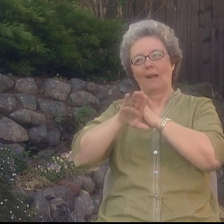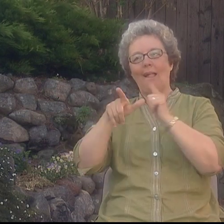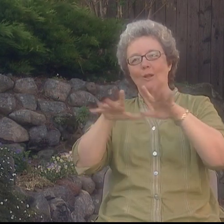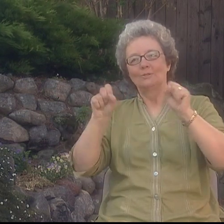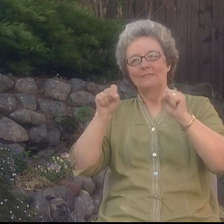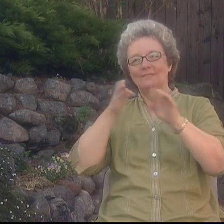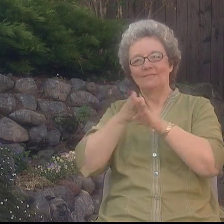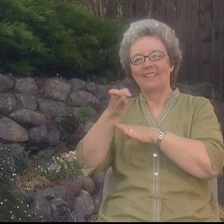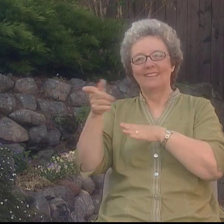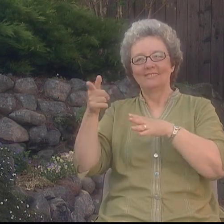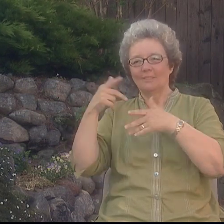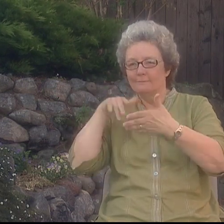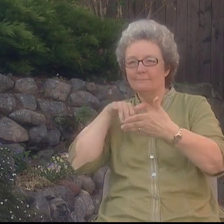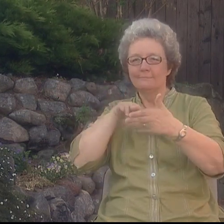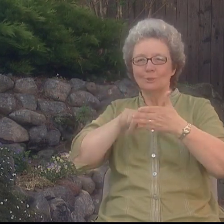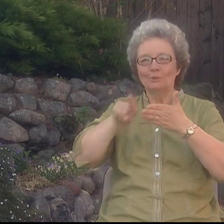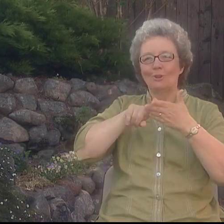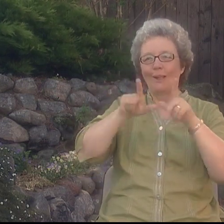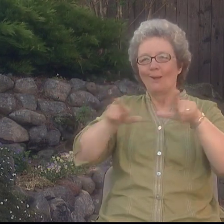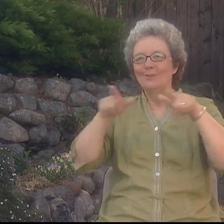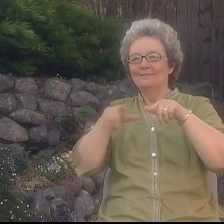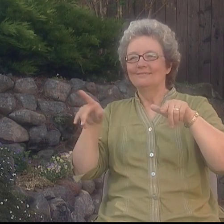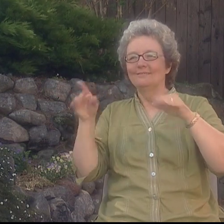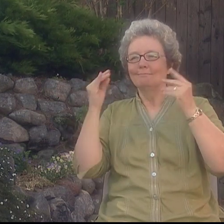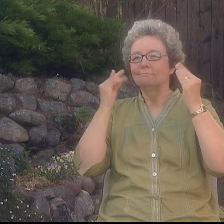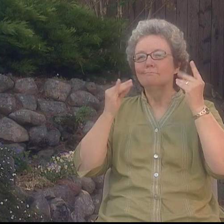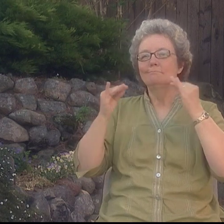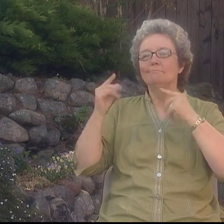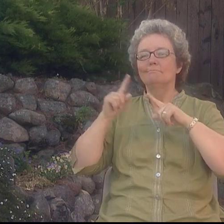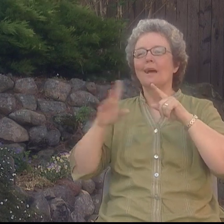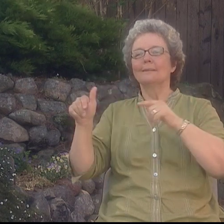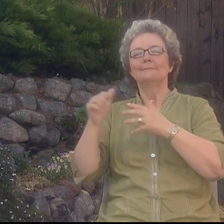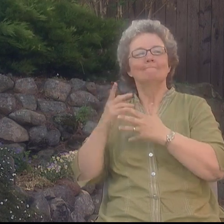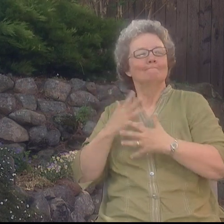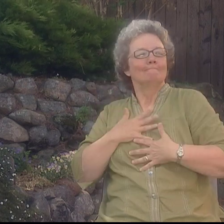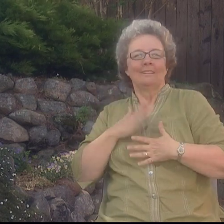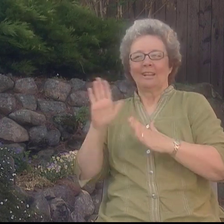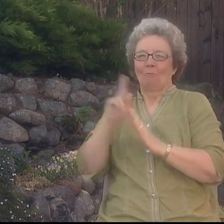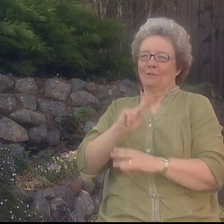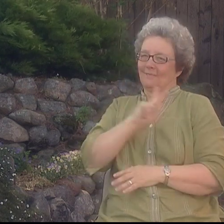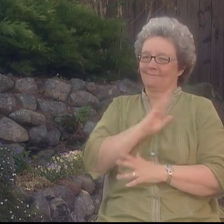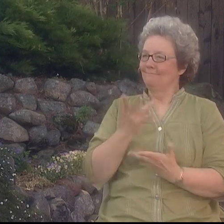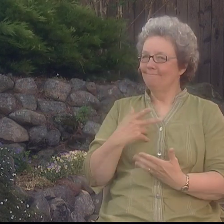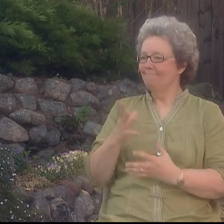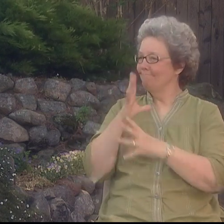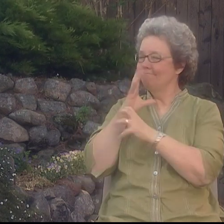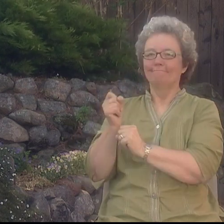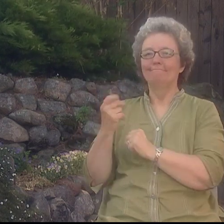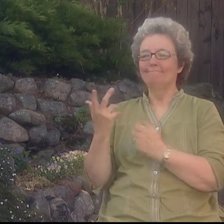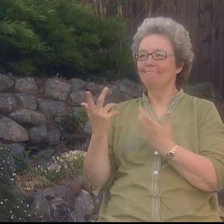I knew he was already deep into studying and researching linguistics, and he was truly engaged with it.